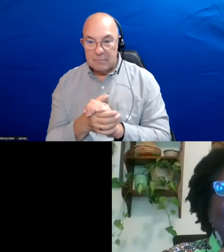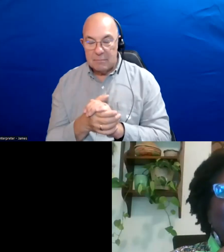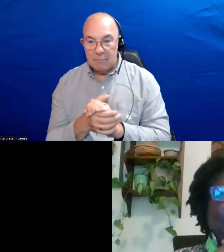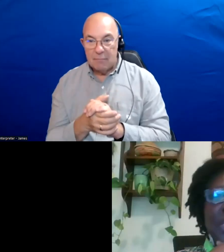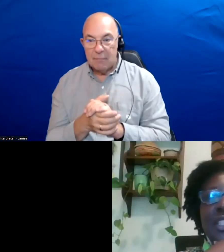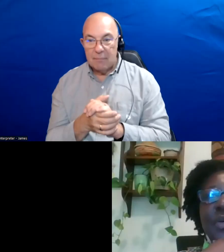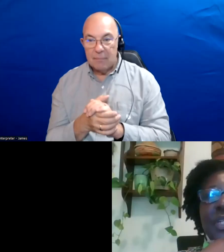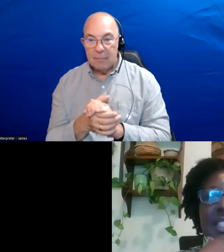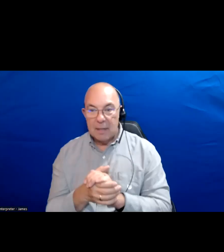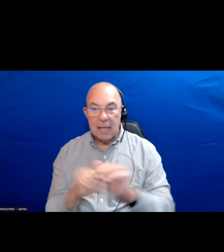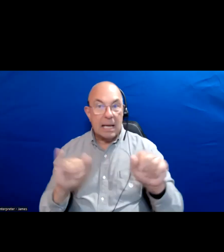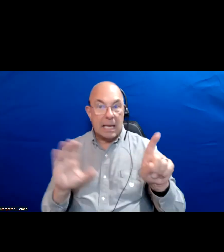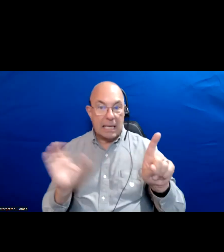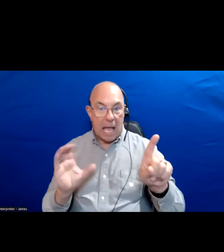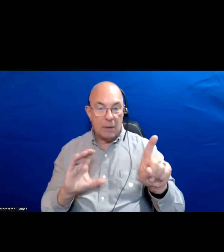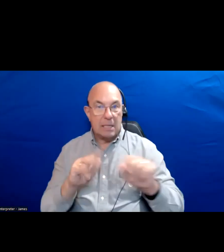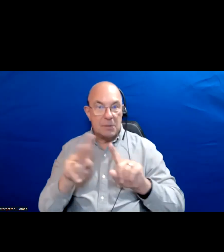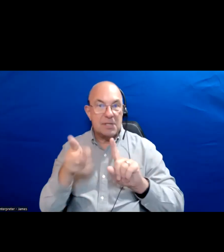Yet Calvary is not at second racialized mayor.